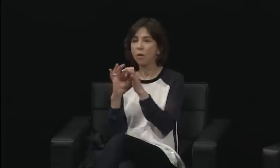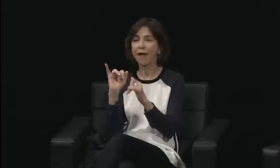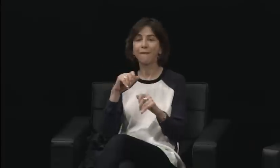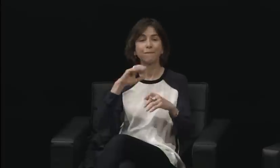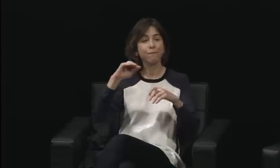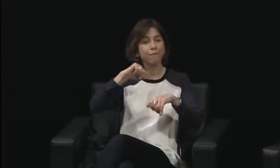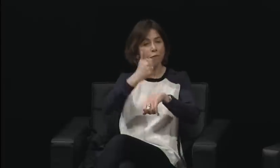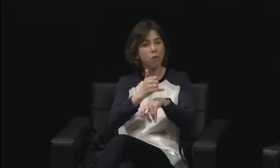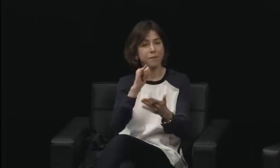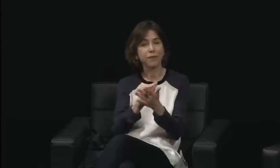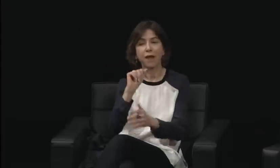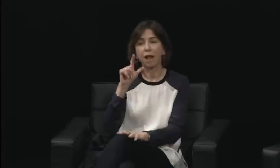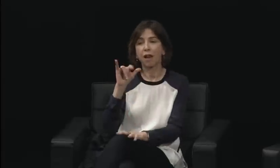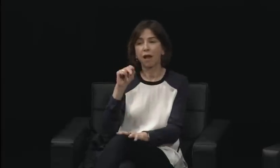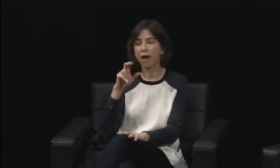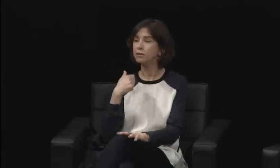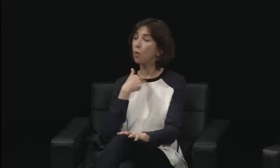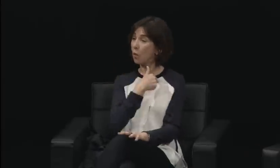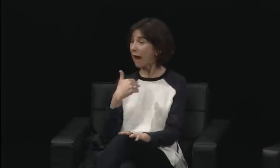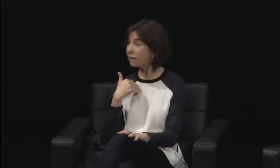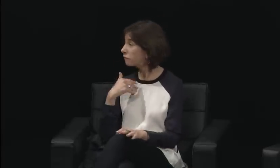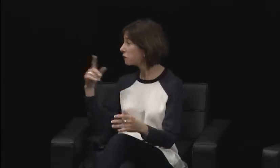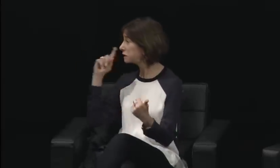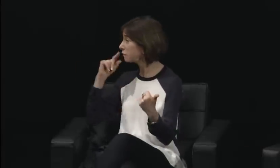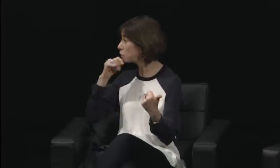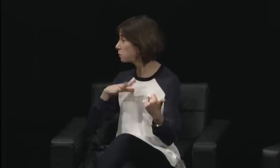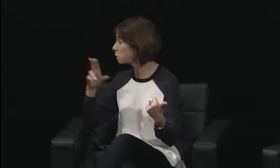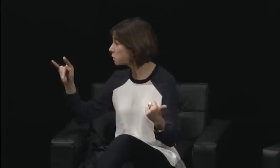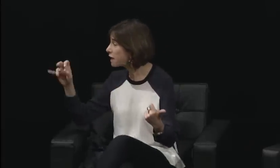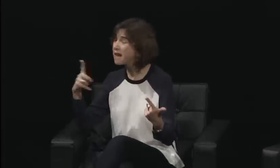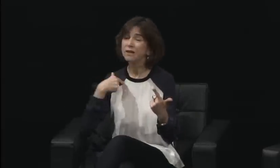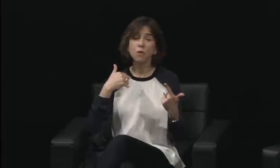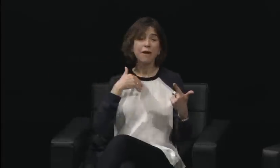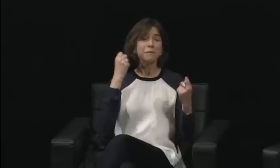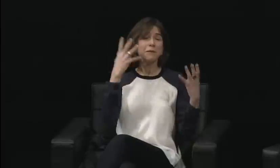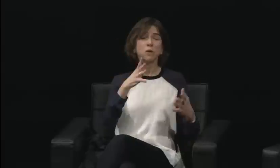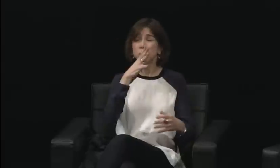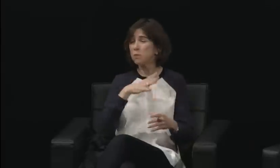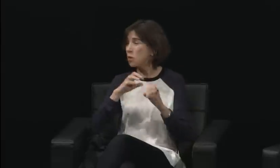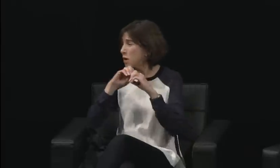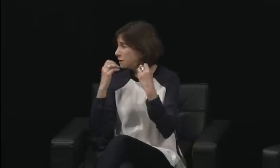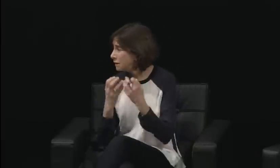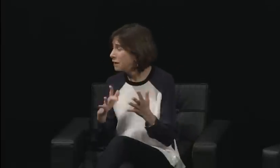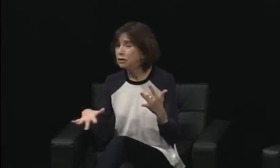Well, I think our predetermined areas